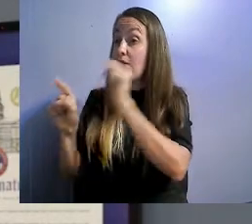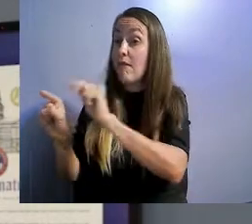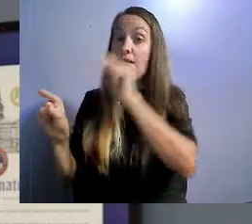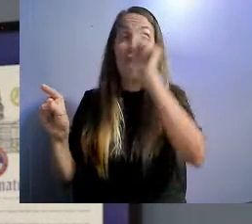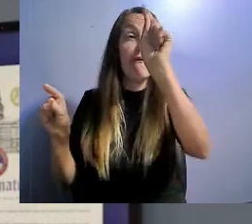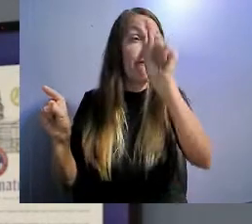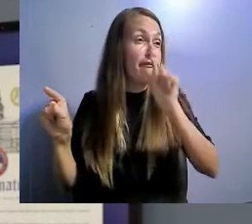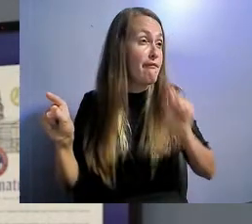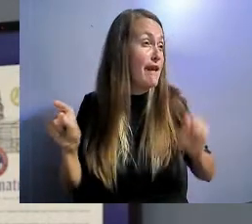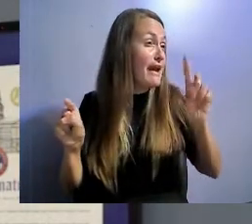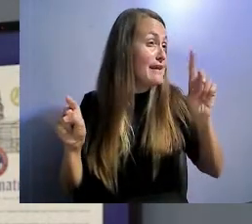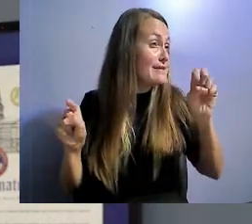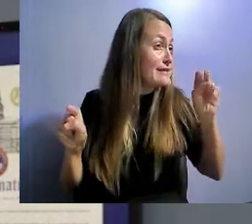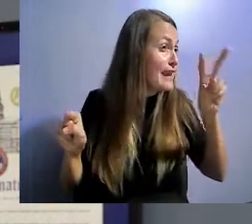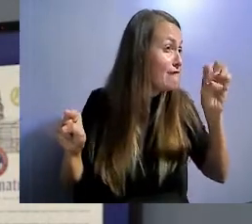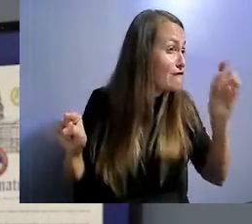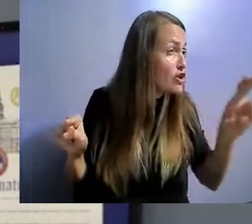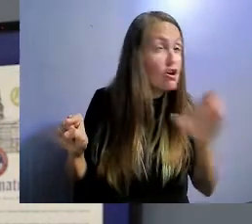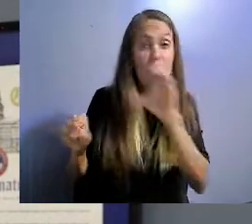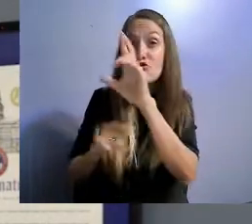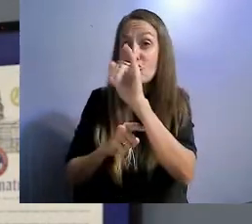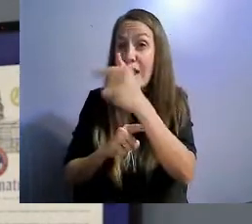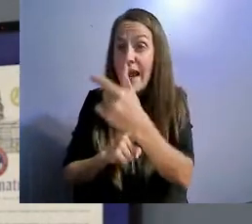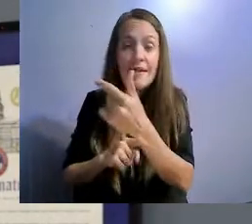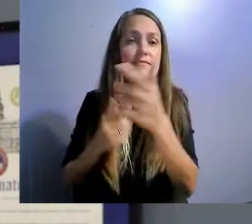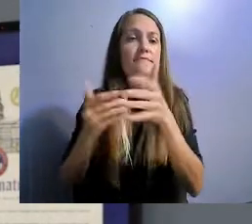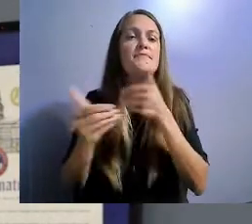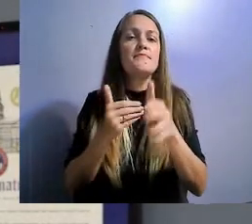you achieve your goals or if you're just a fierce team of one